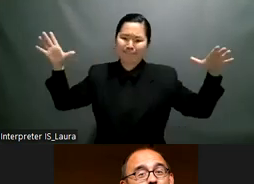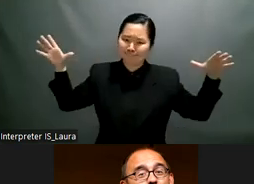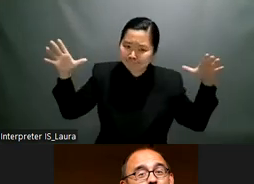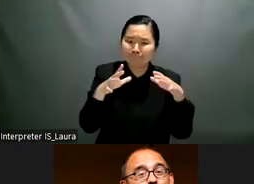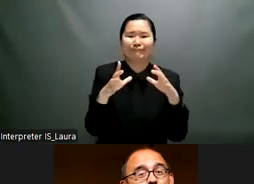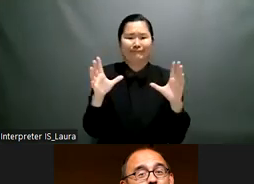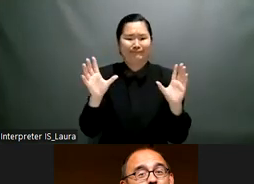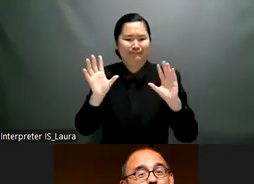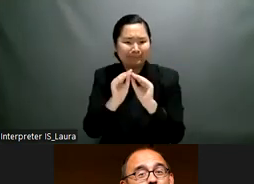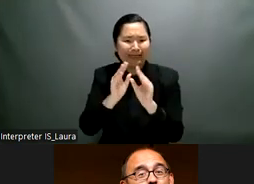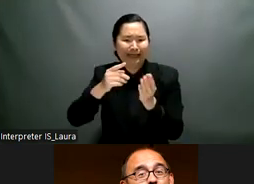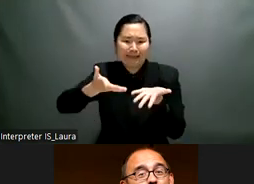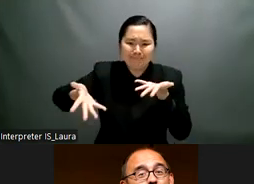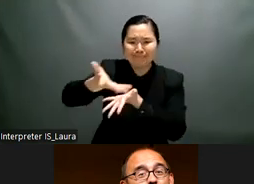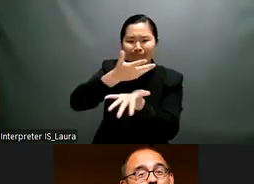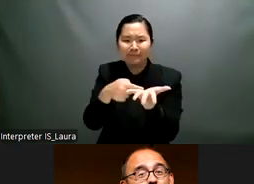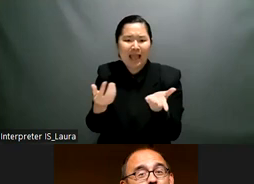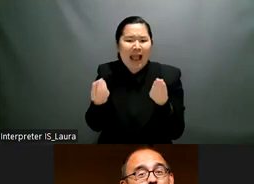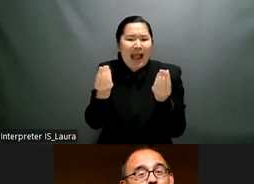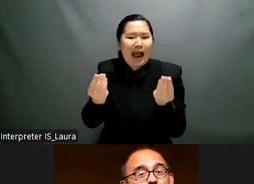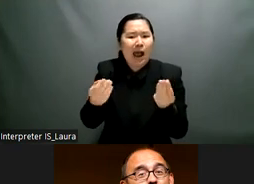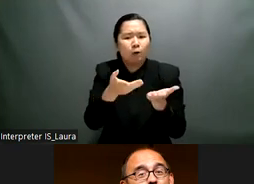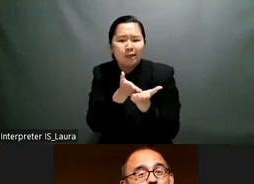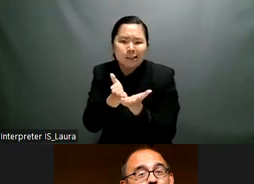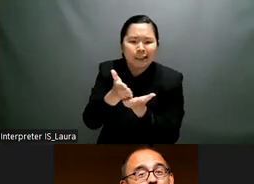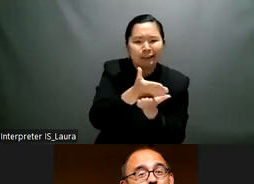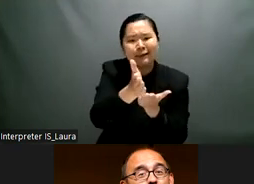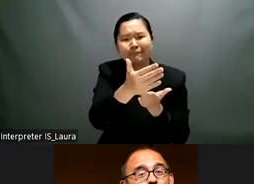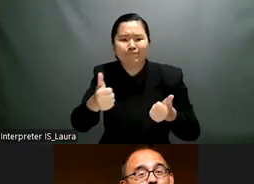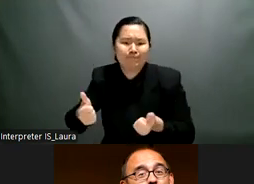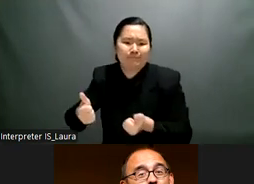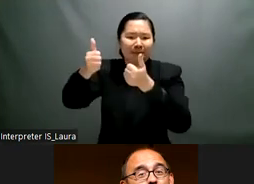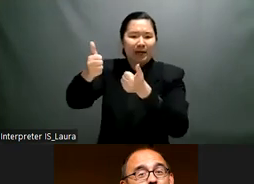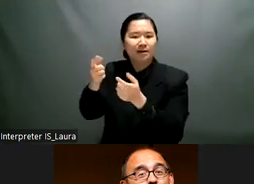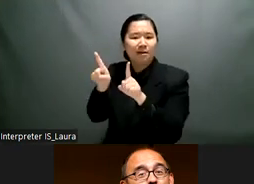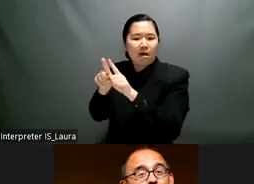provide for a person with psychosocial disability to be able to live a certain institution including